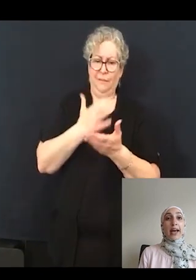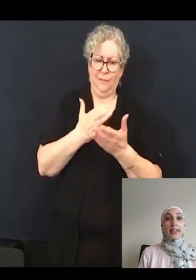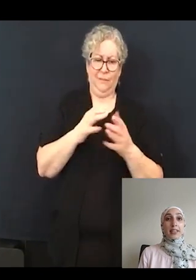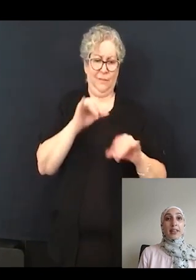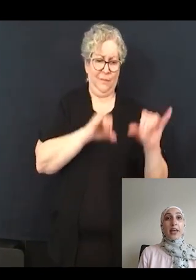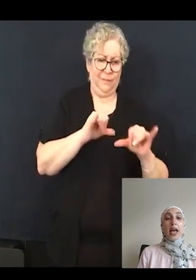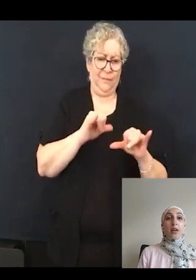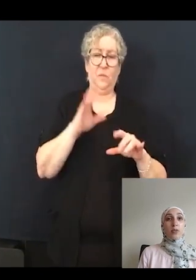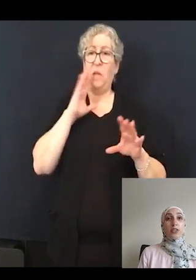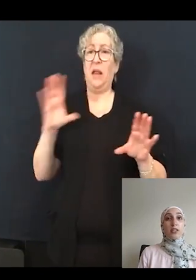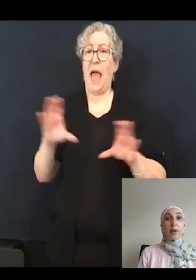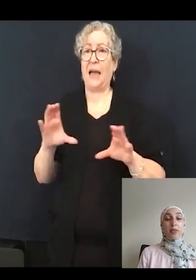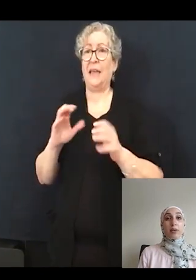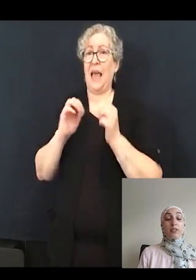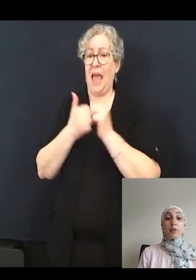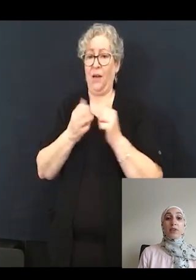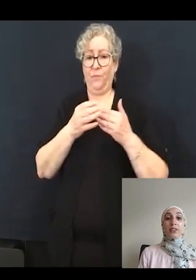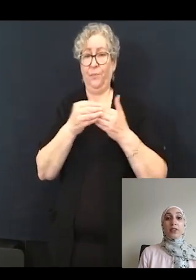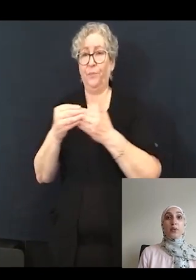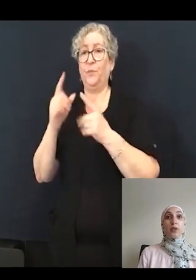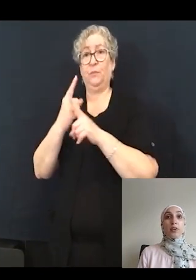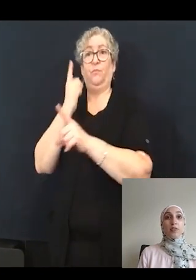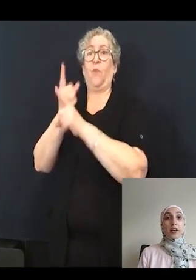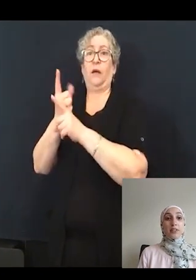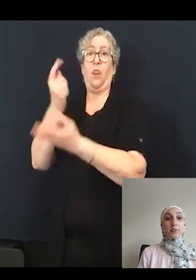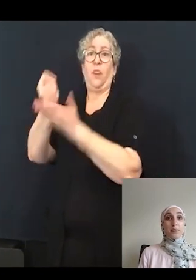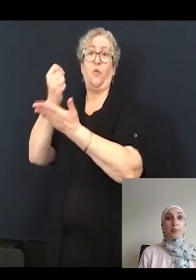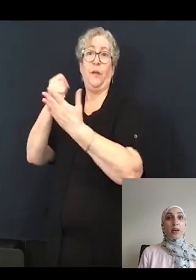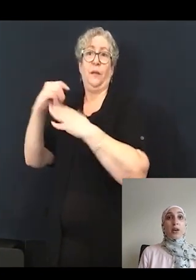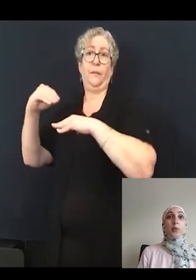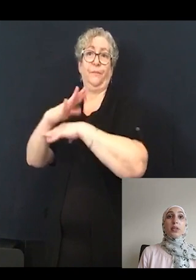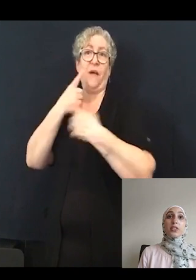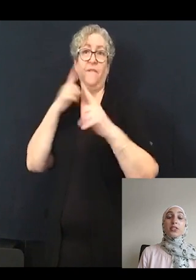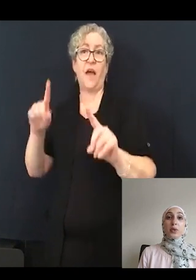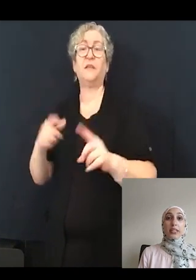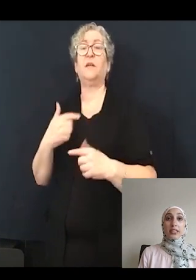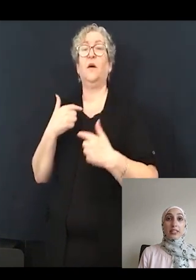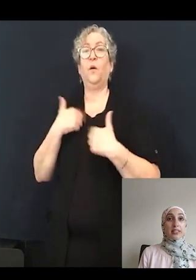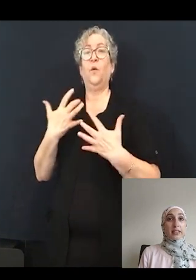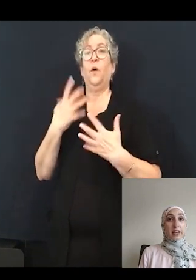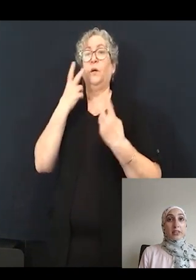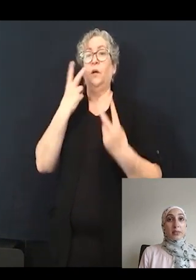and which of these pathways provides a therapeutic effect. We'd like to directly assess the calcium signal in the hair